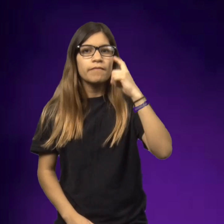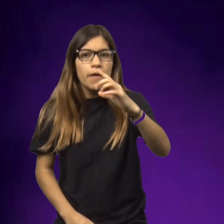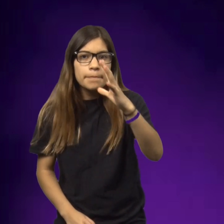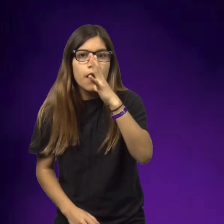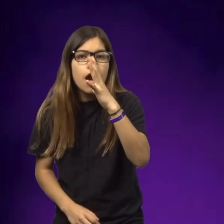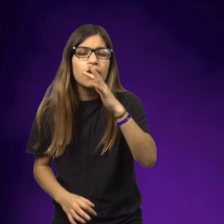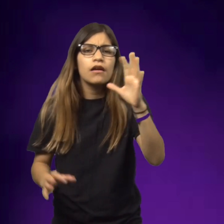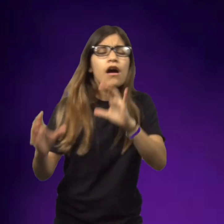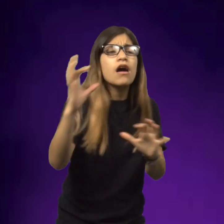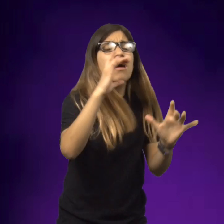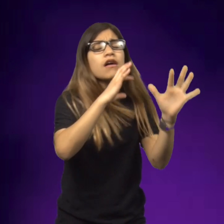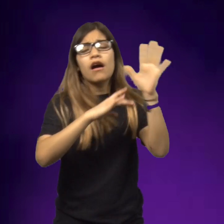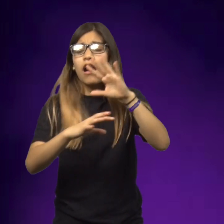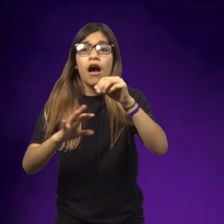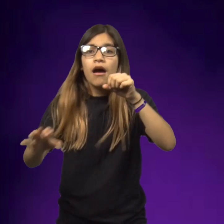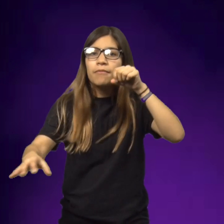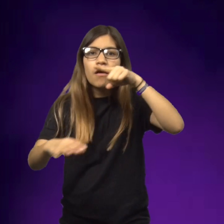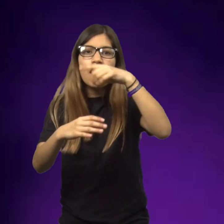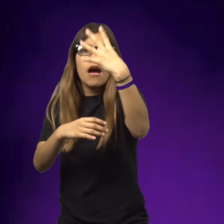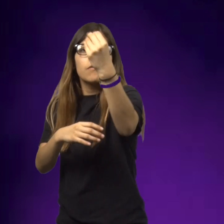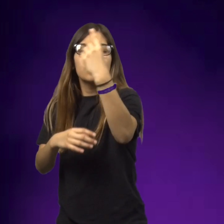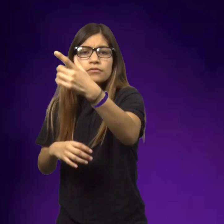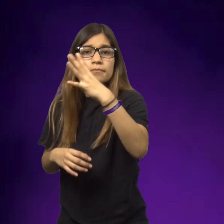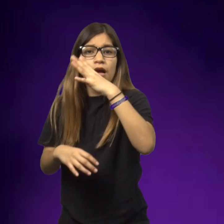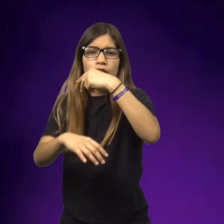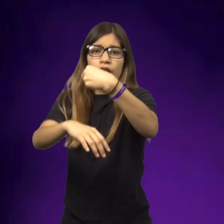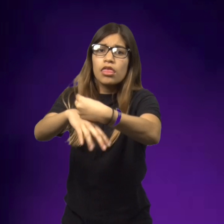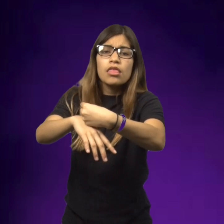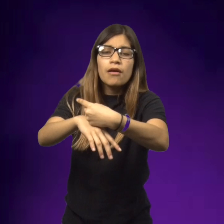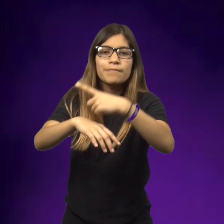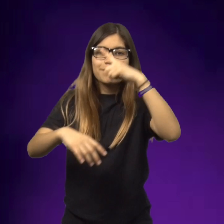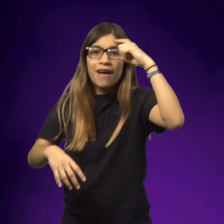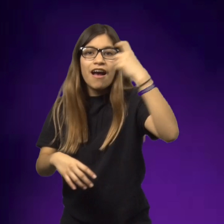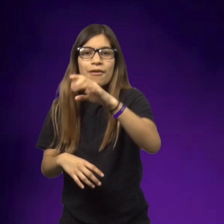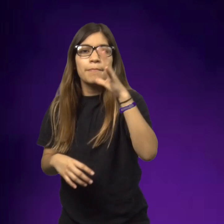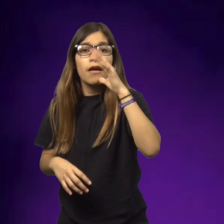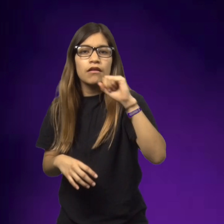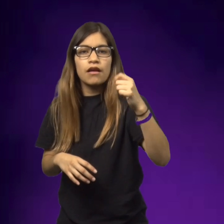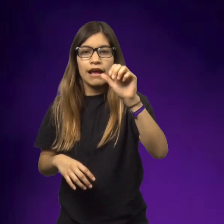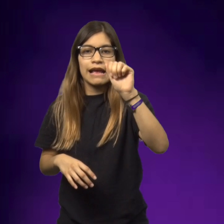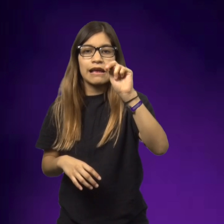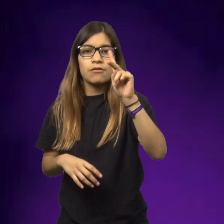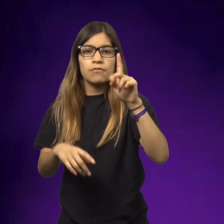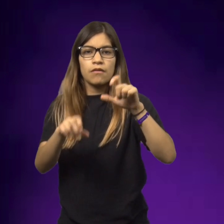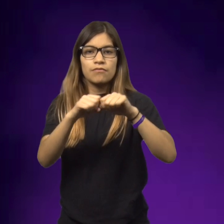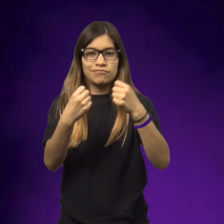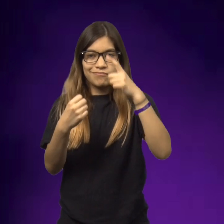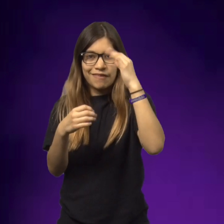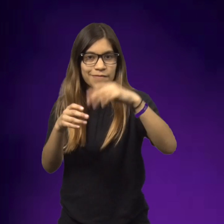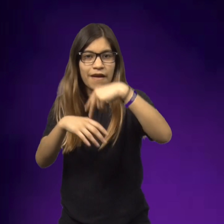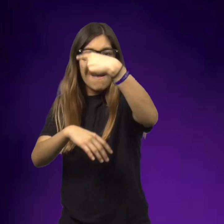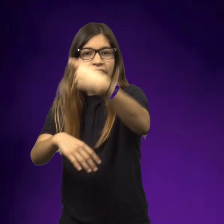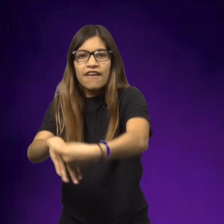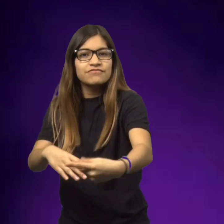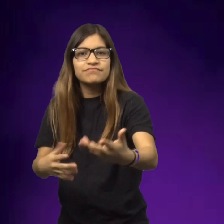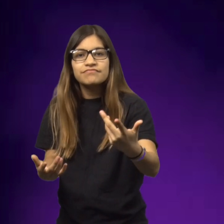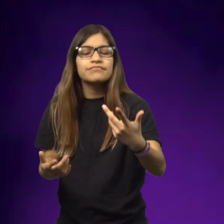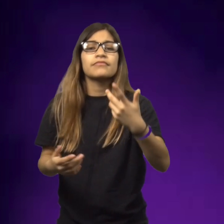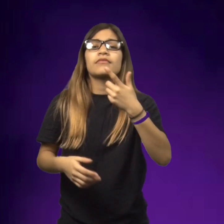Annemarie was looking for her mom. She looked everywhere, and then outside, she spotted her laying on the ground. She couldn't walk because she had a broken ankle.